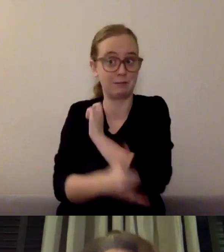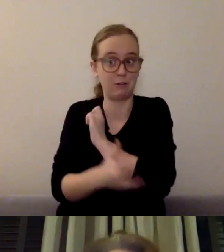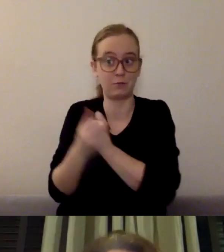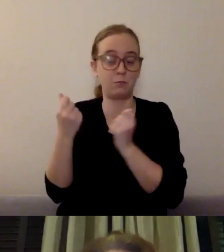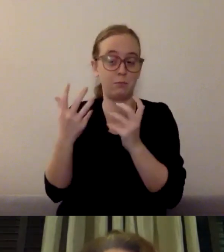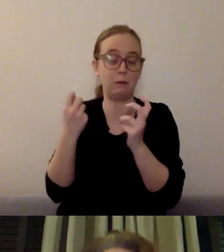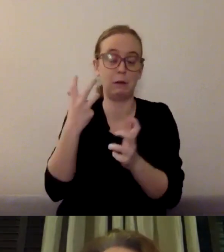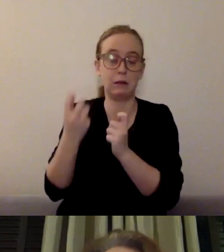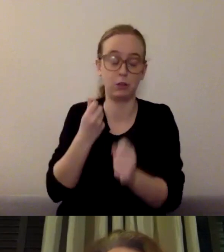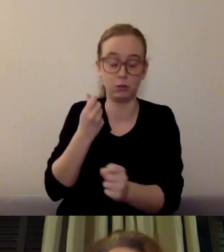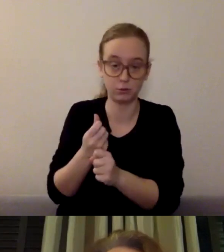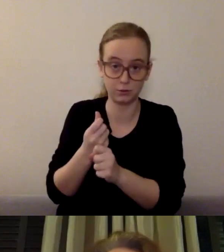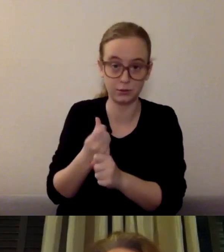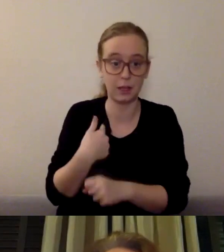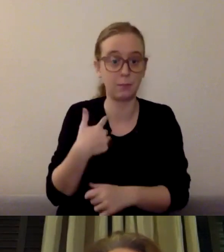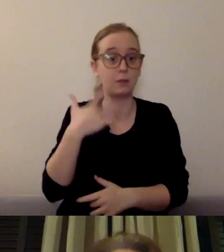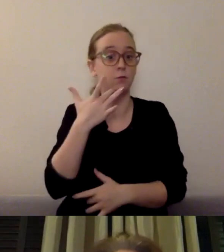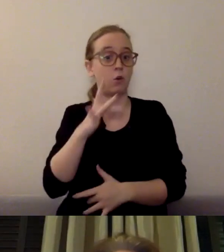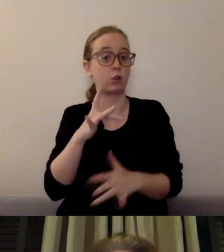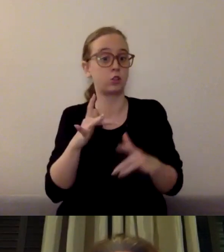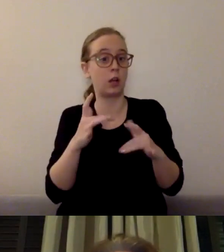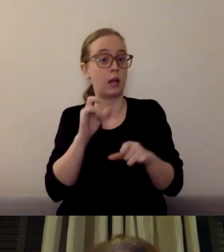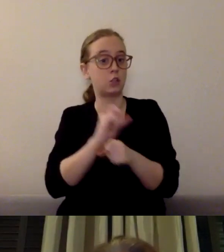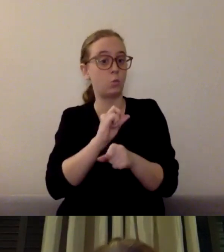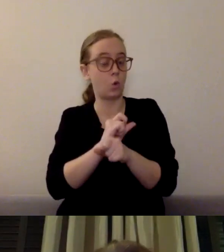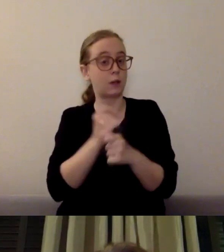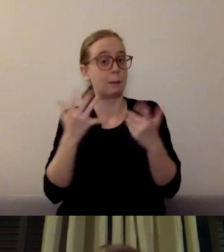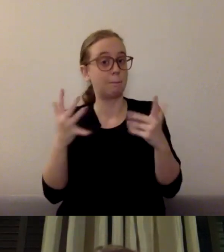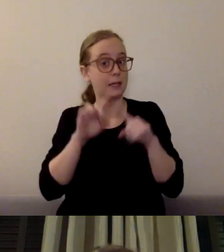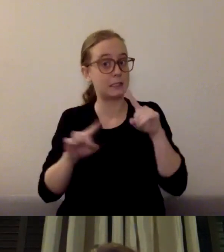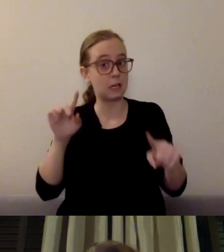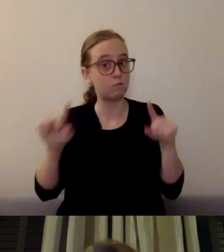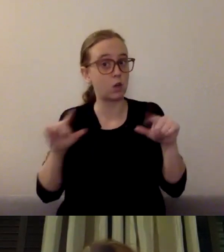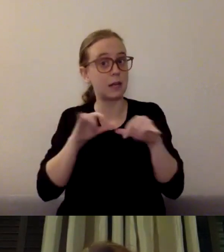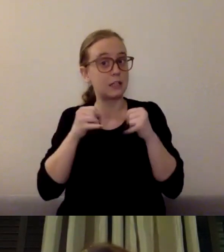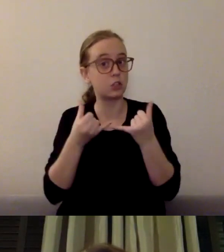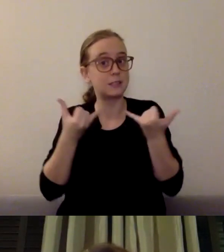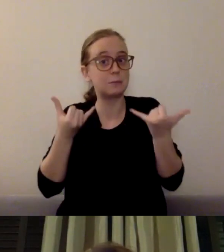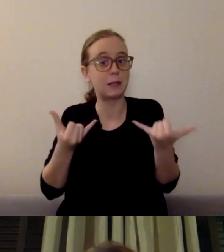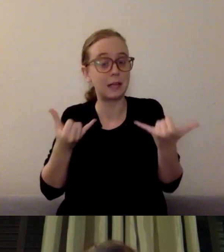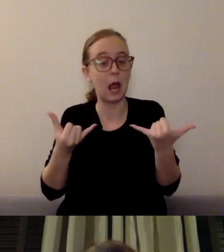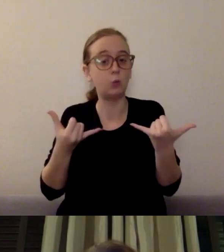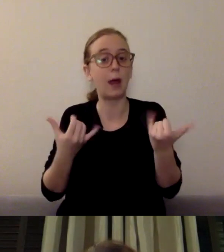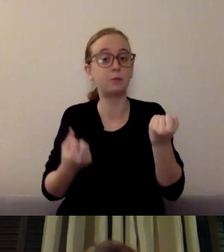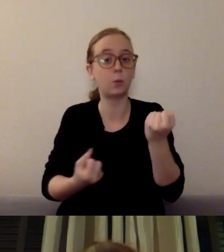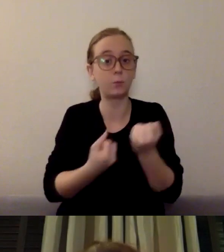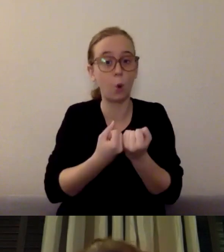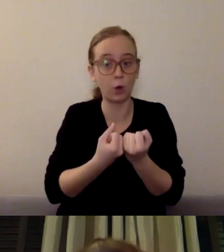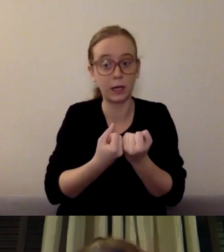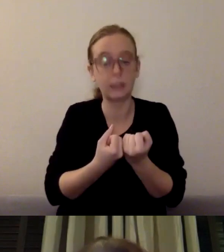but currently I'm supervising work that is being done out in our communities with individuals who are homeless or incarcerated,